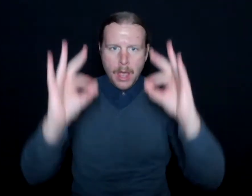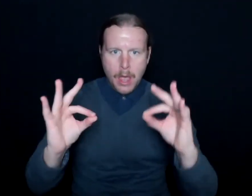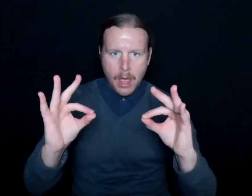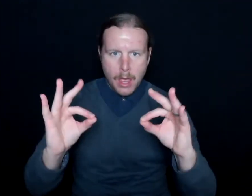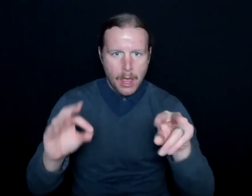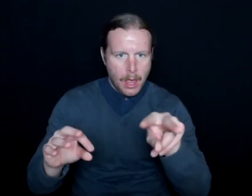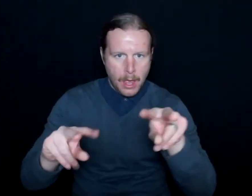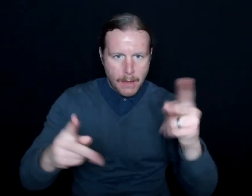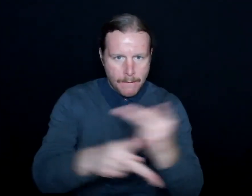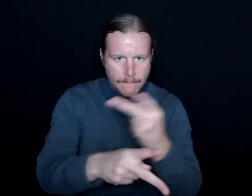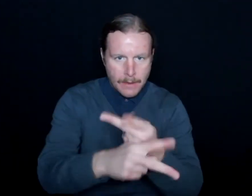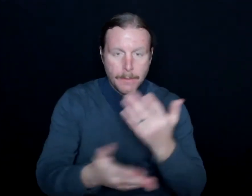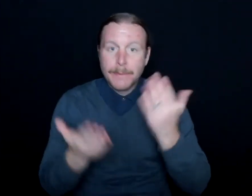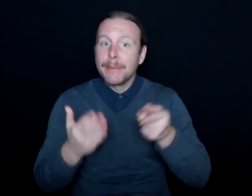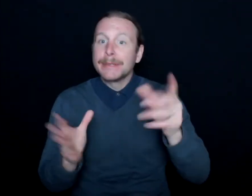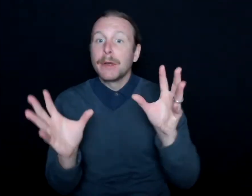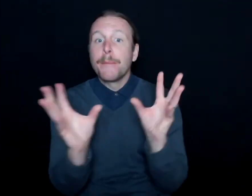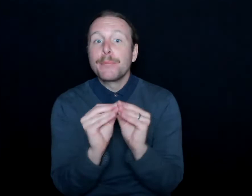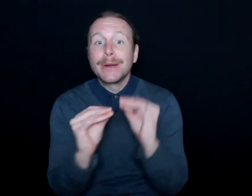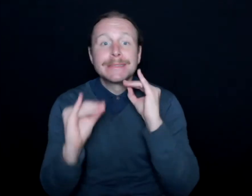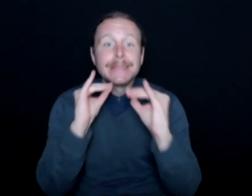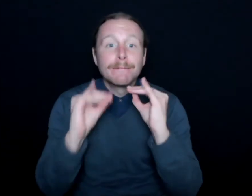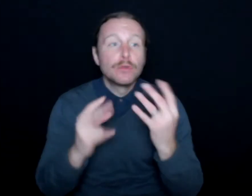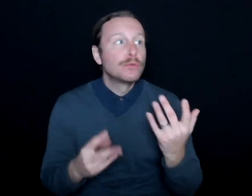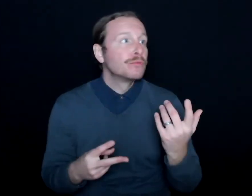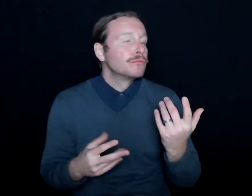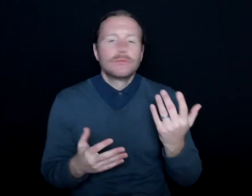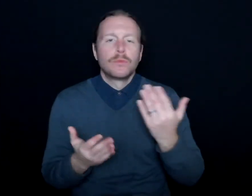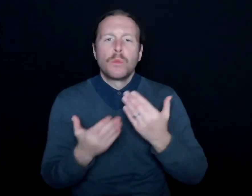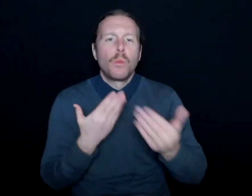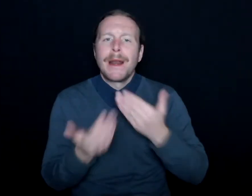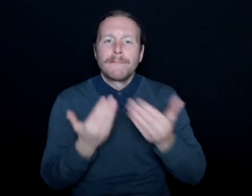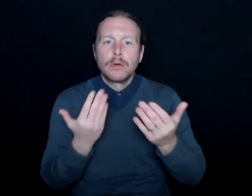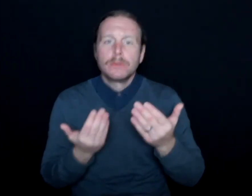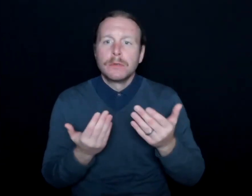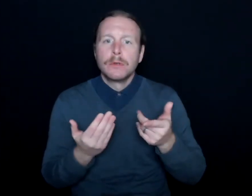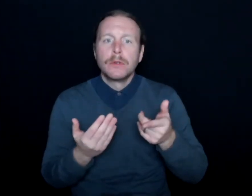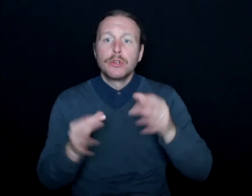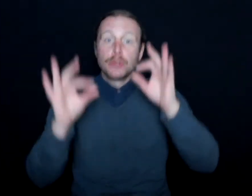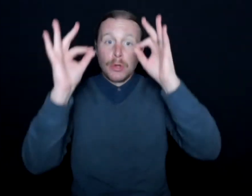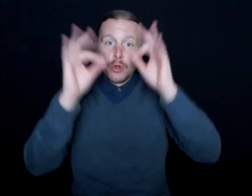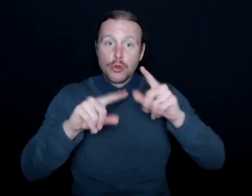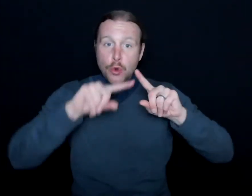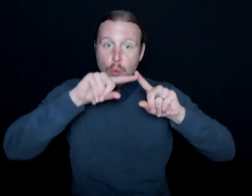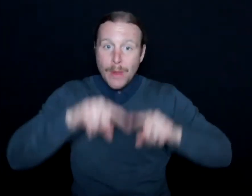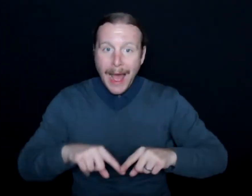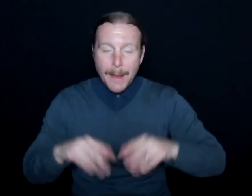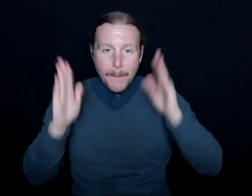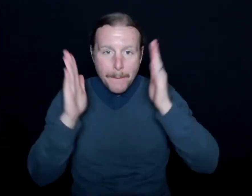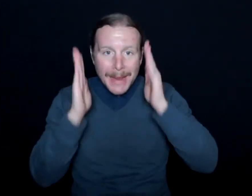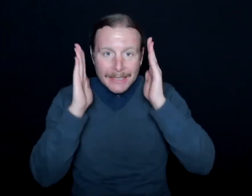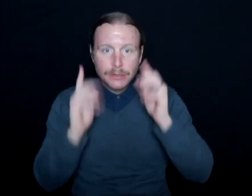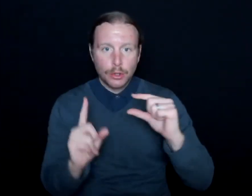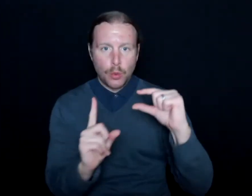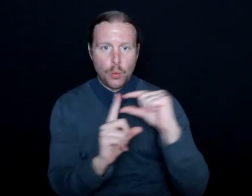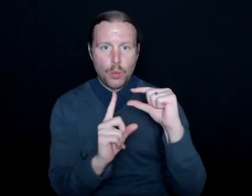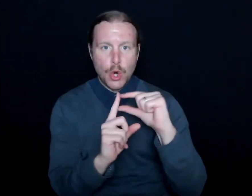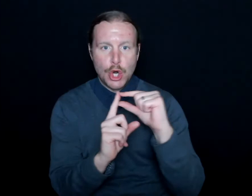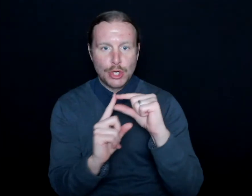of whether it's a press conference, interview, what have you, and you're relying them just to pay attention to the captions.